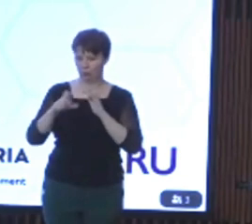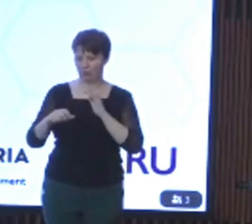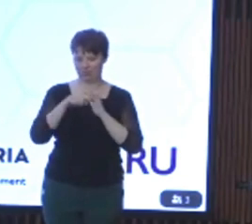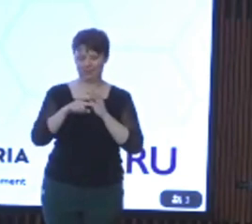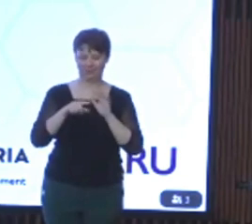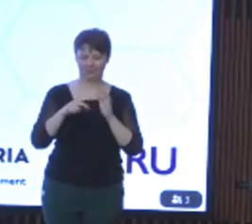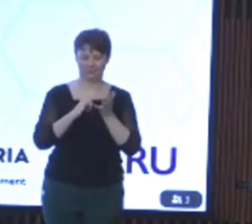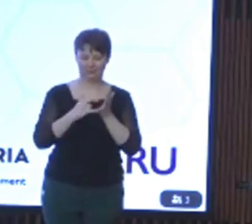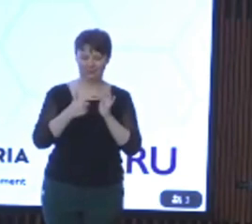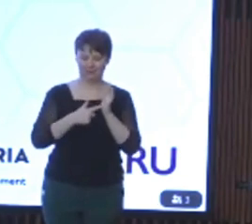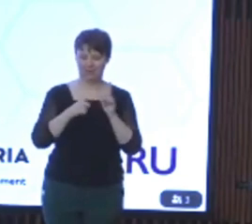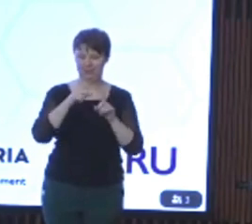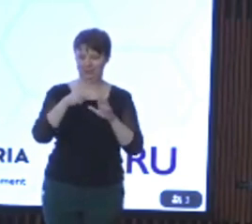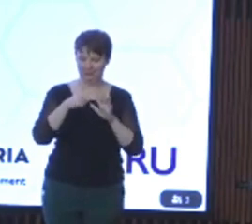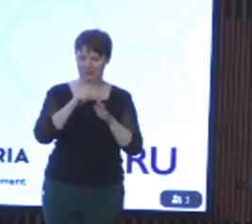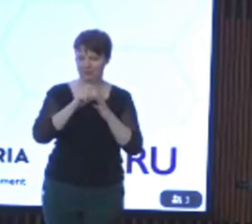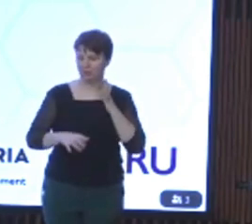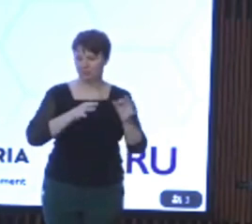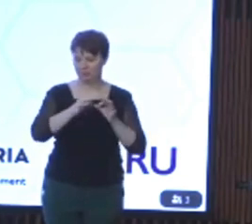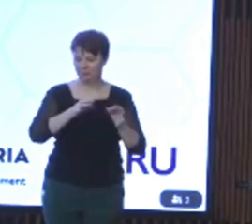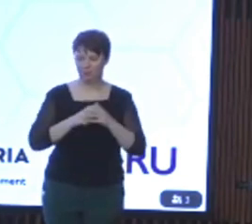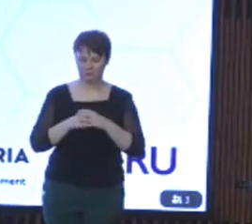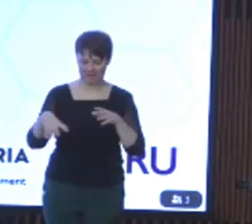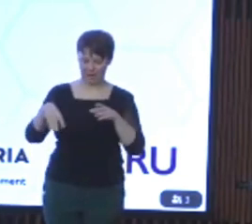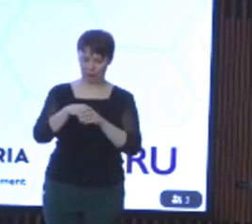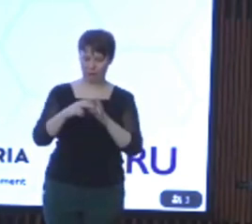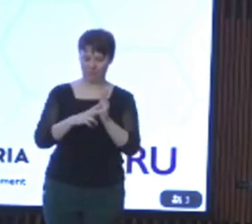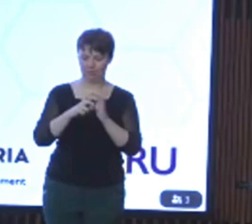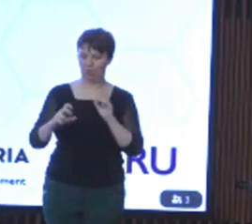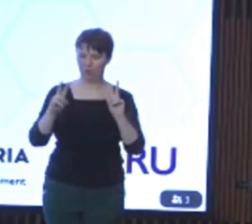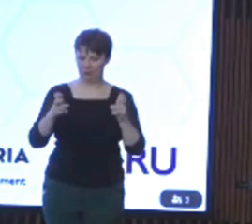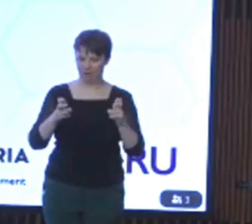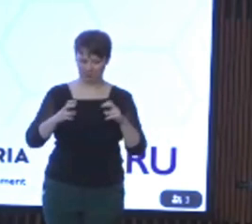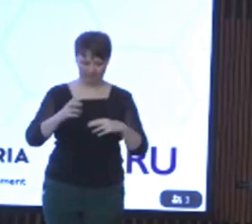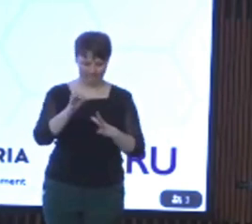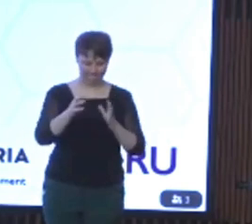Inclusive Victoria - was developed after a broad public consultation process and I'm grateful for